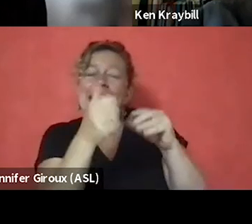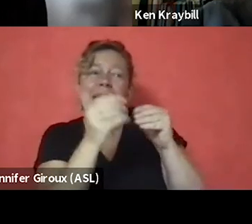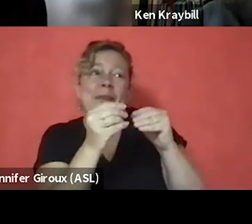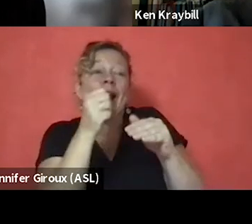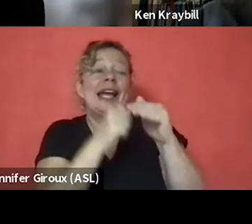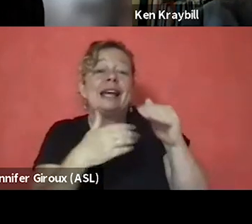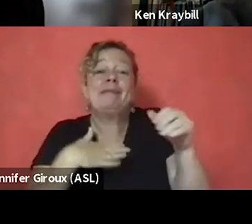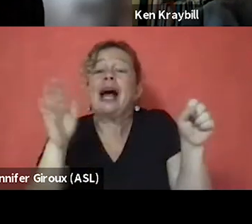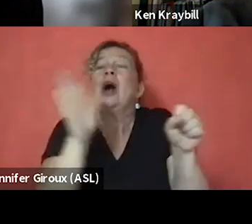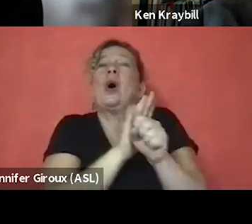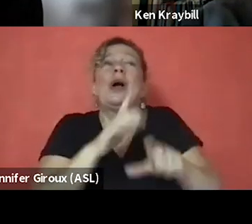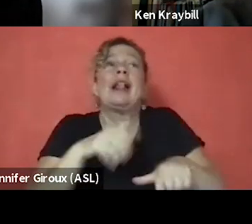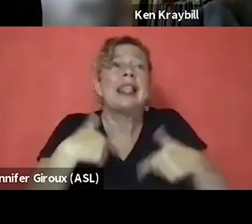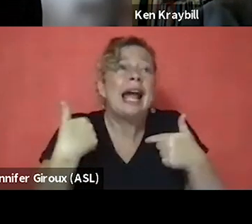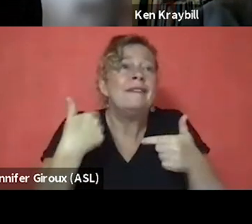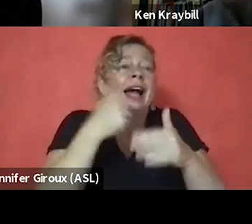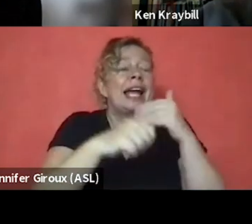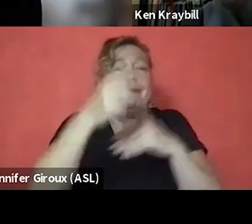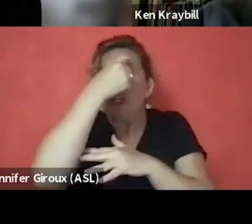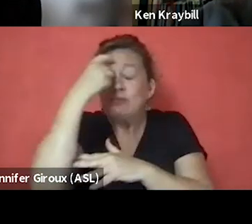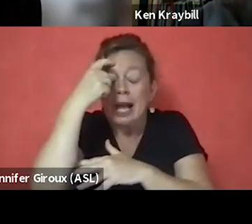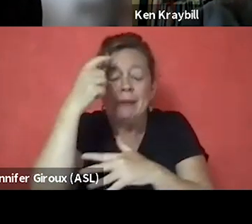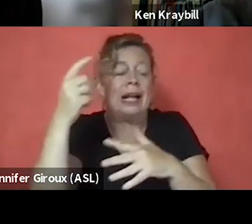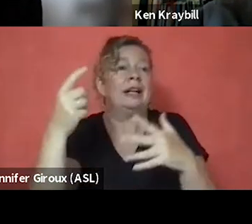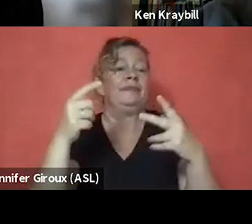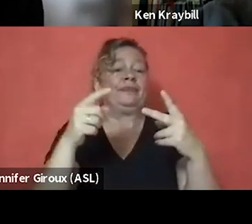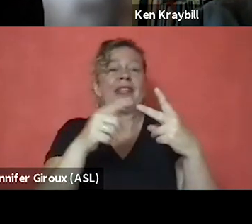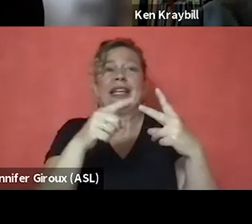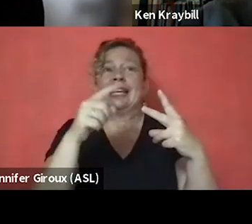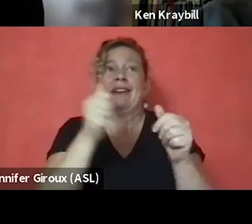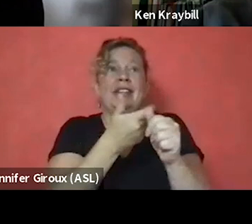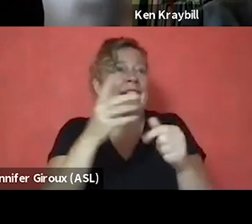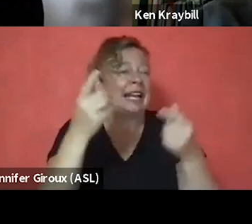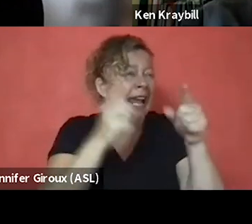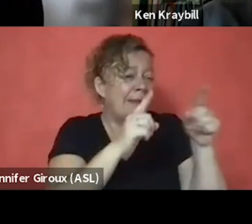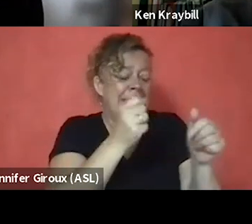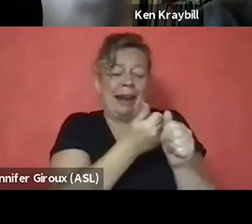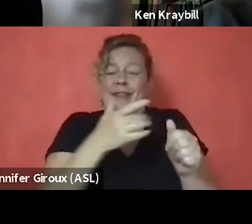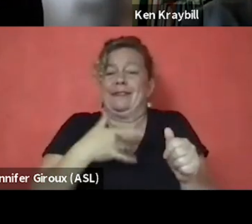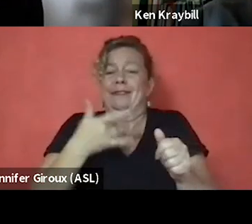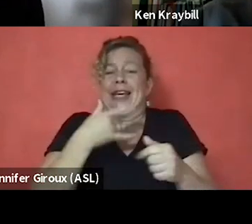I'd hit every trauma. I'd hid everything that ever happened to me, every feeling. And for the first time in my life,